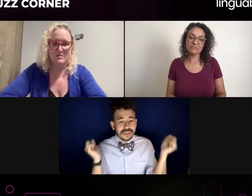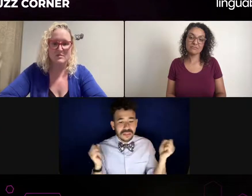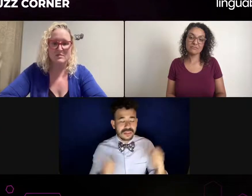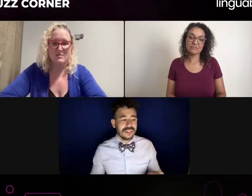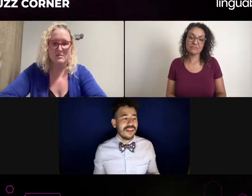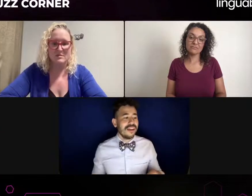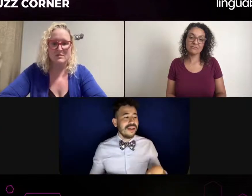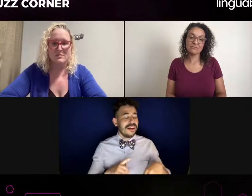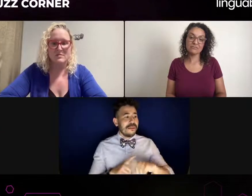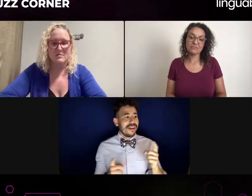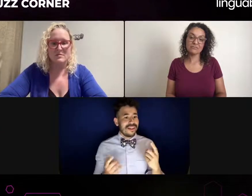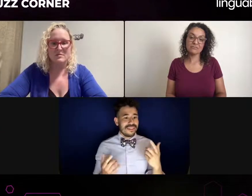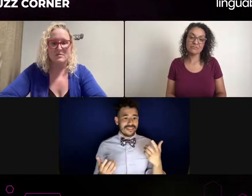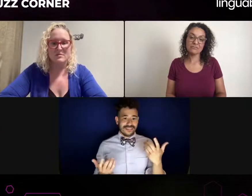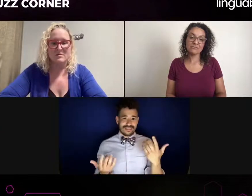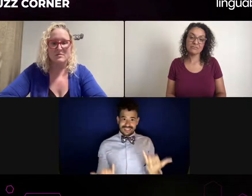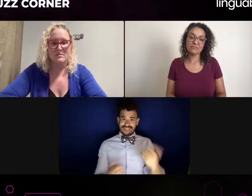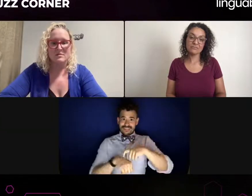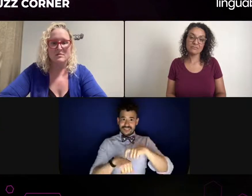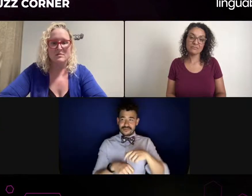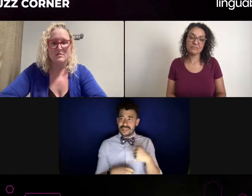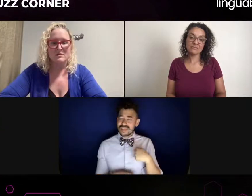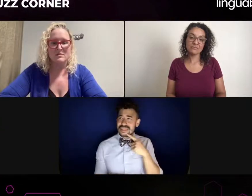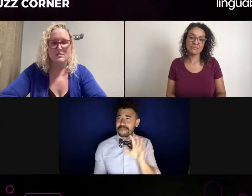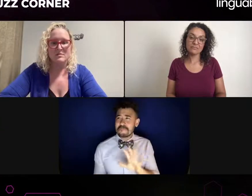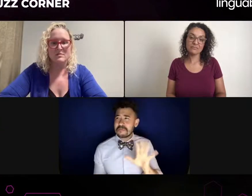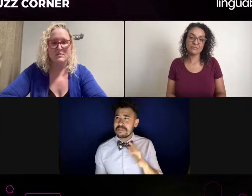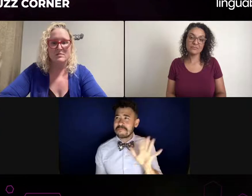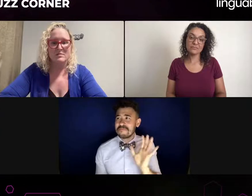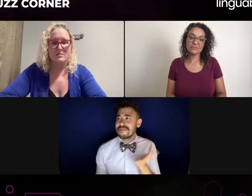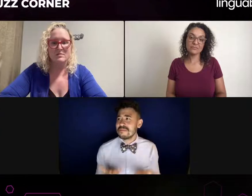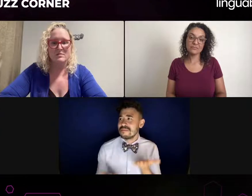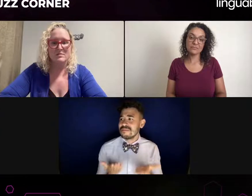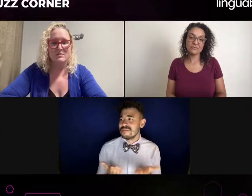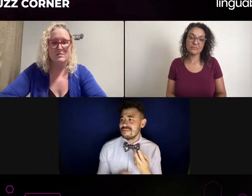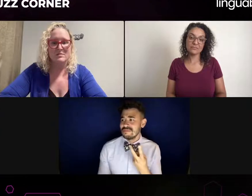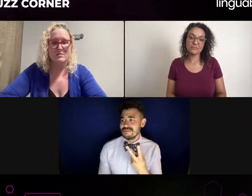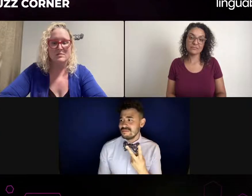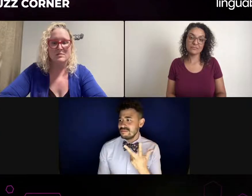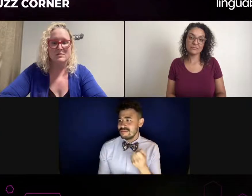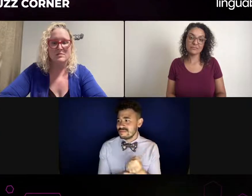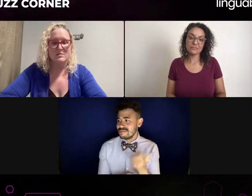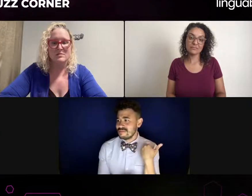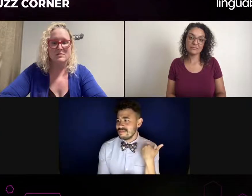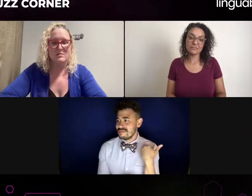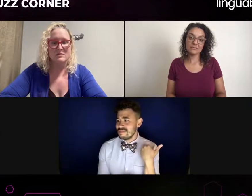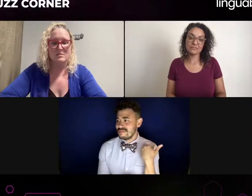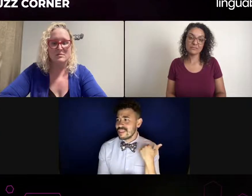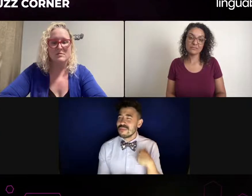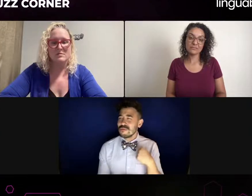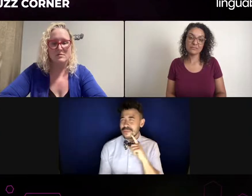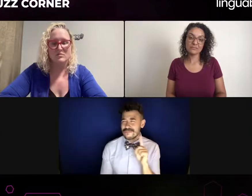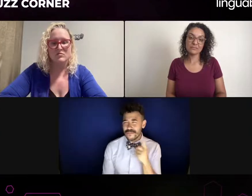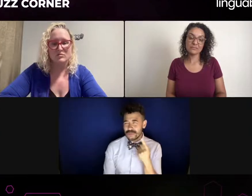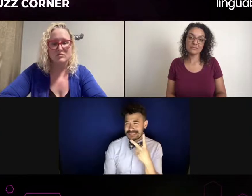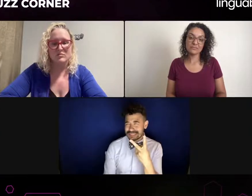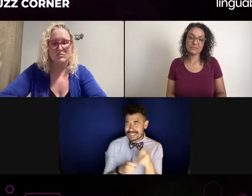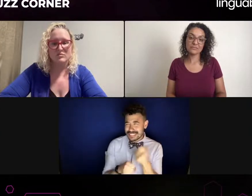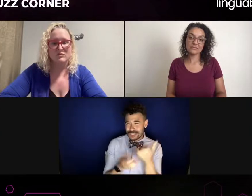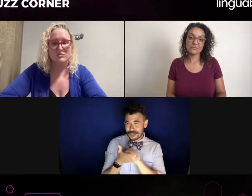the casting director typically hires an interpreter on their own. So I wanted to ask you a little bit more about that.